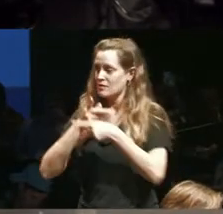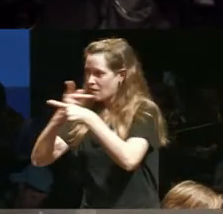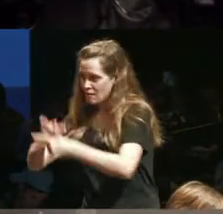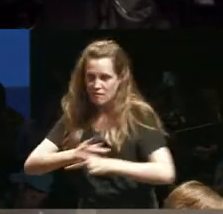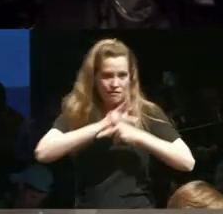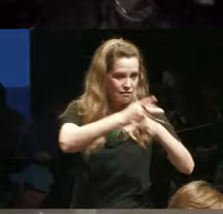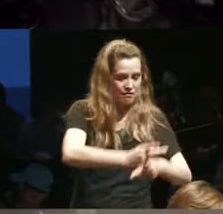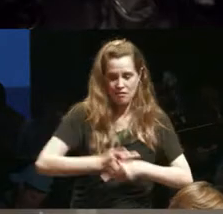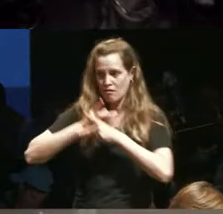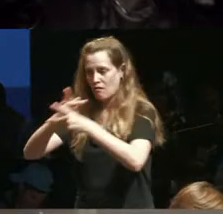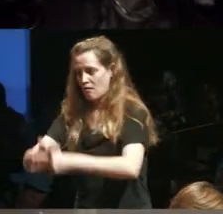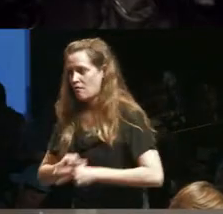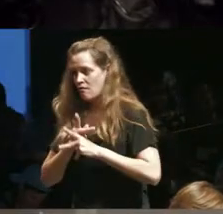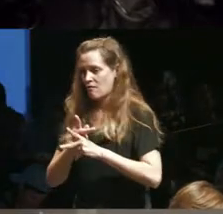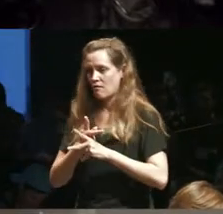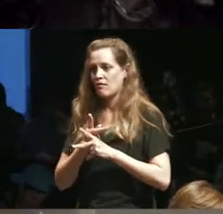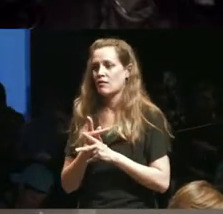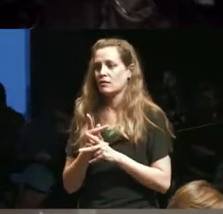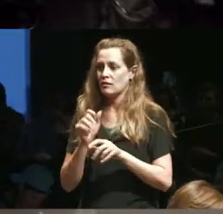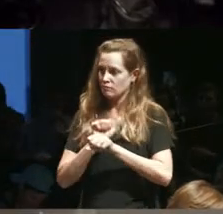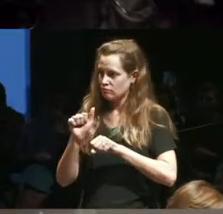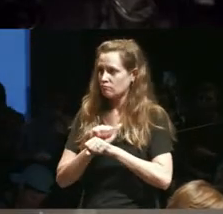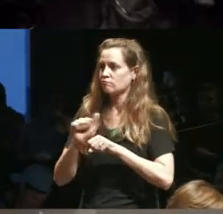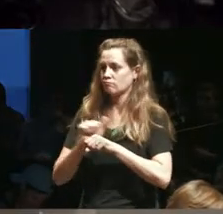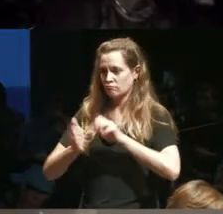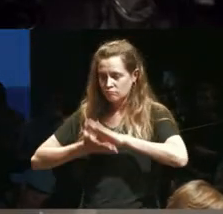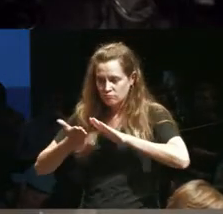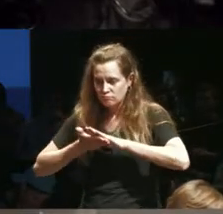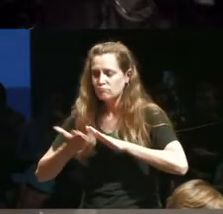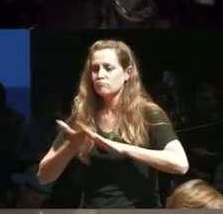and we have to we have to make the work we have to we have to find a way to make